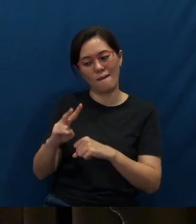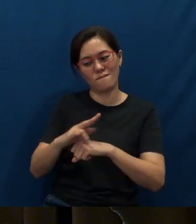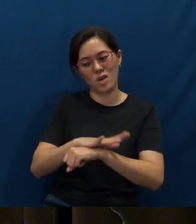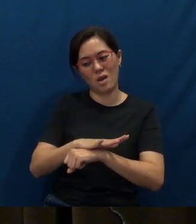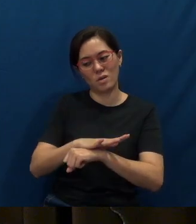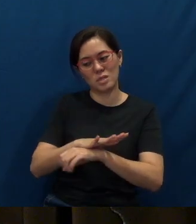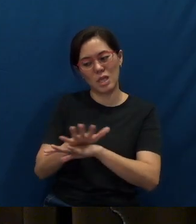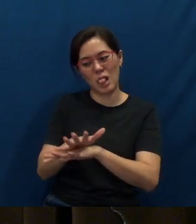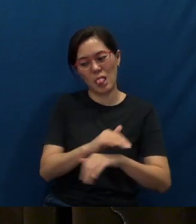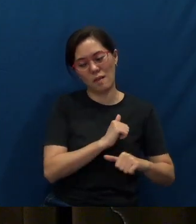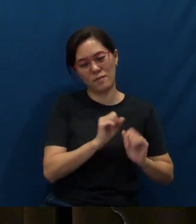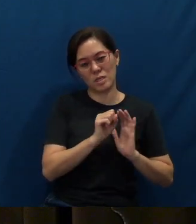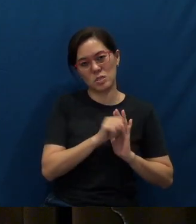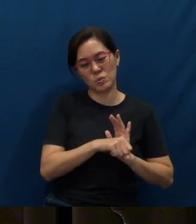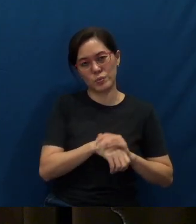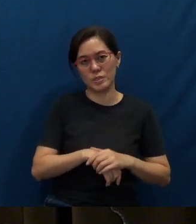us anytime soon.